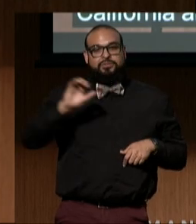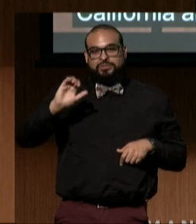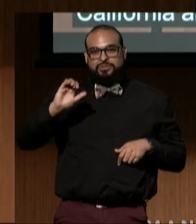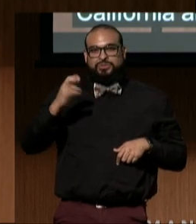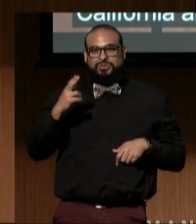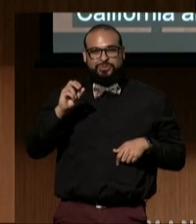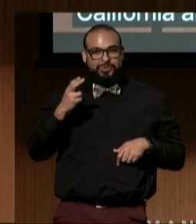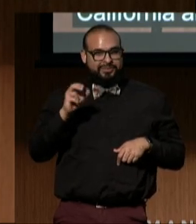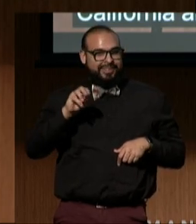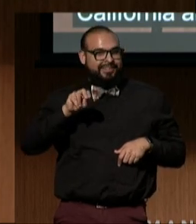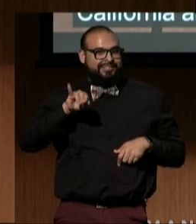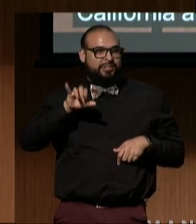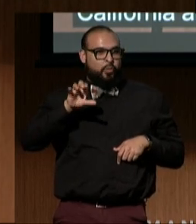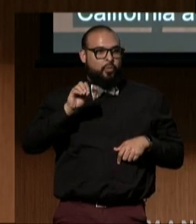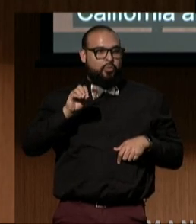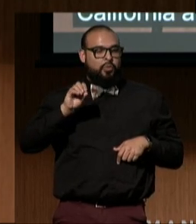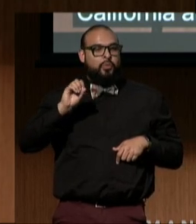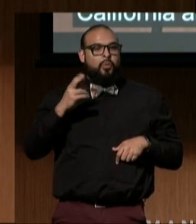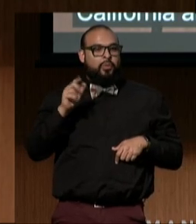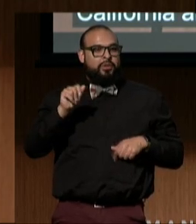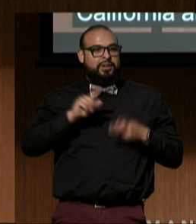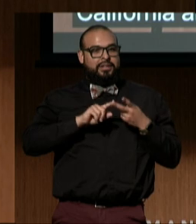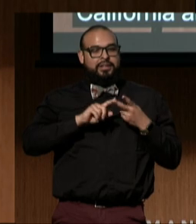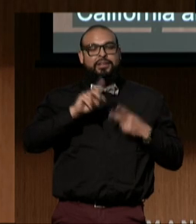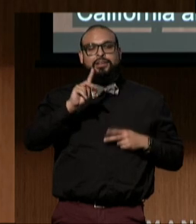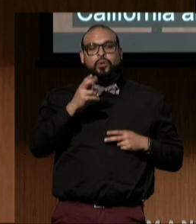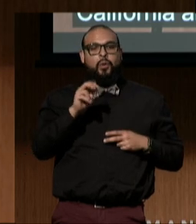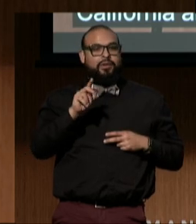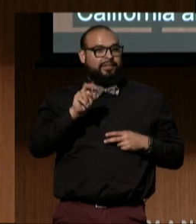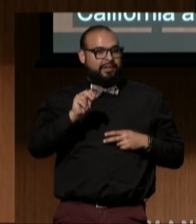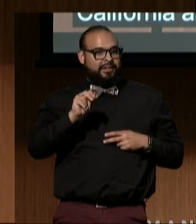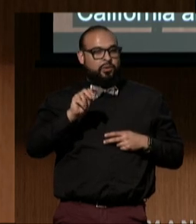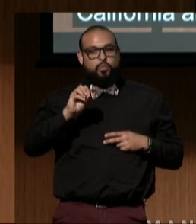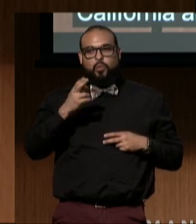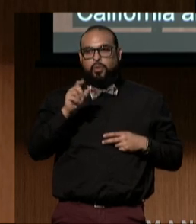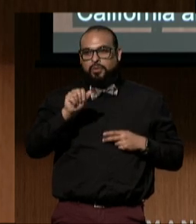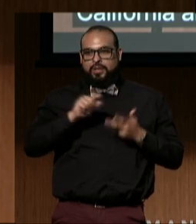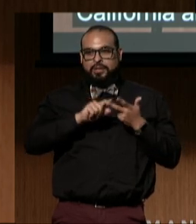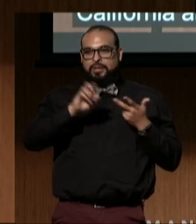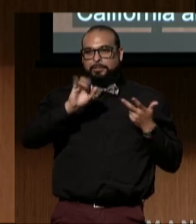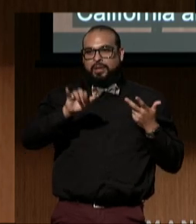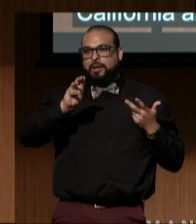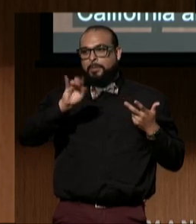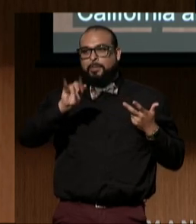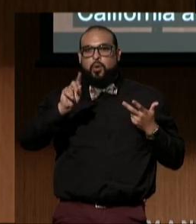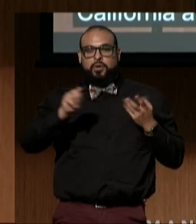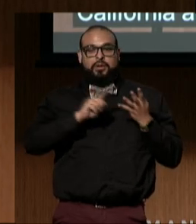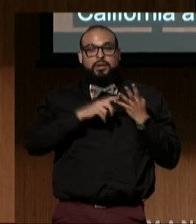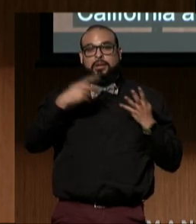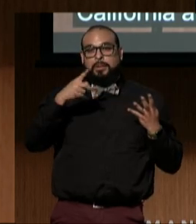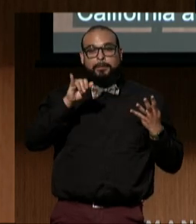Karkin (Ohlone), Bay Miwok, Plains Miwok,